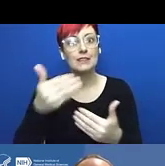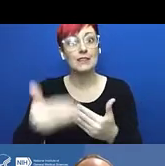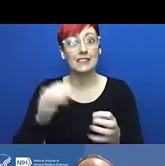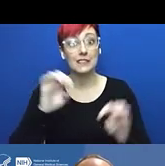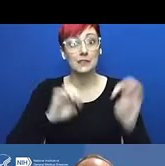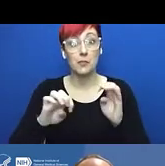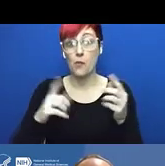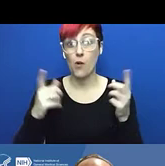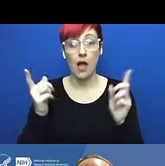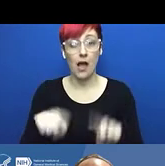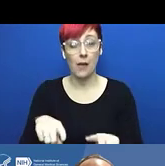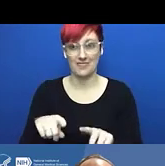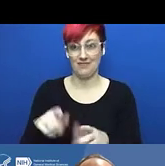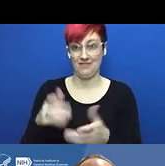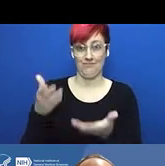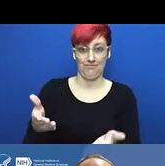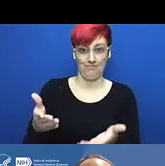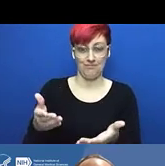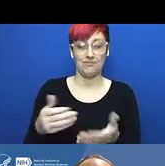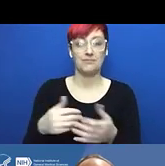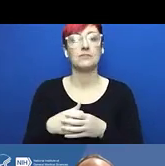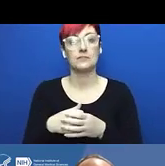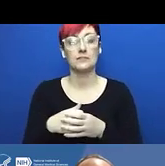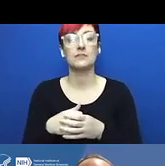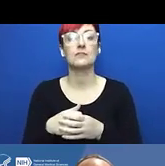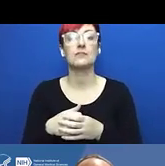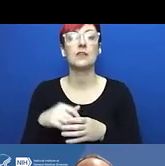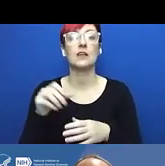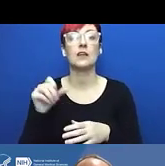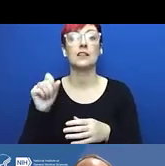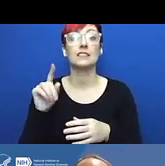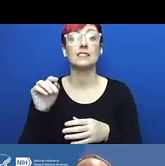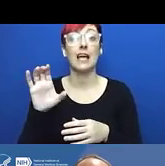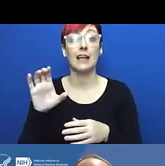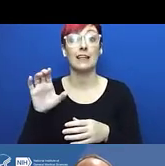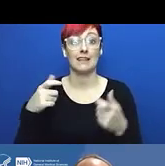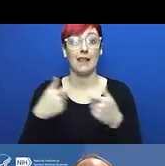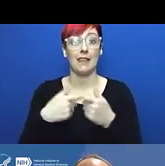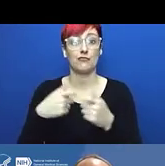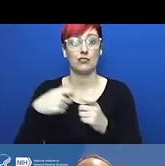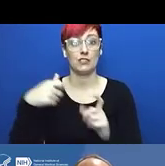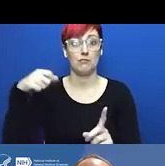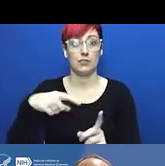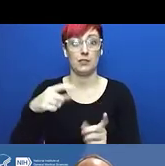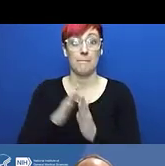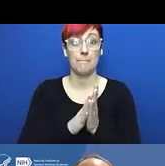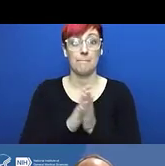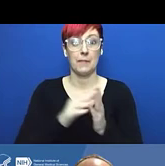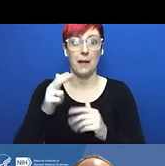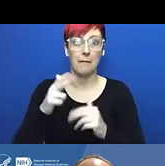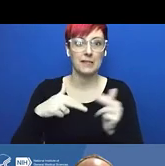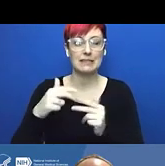The format today includes a short presentation, followed by Q and A. So let's get started.